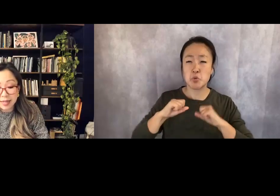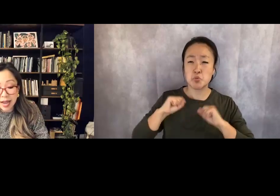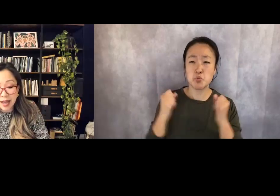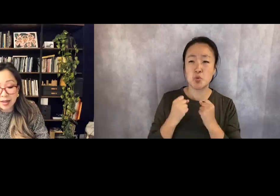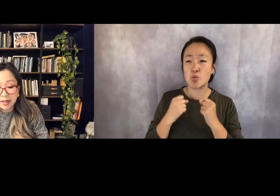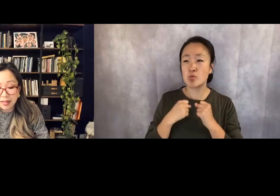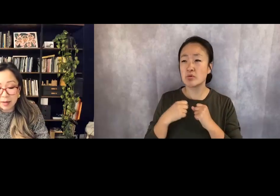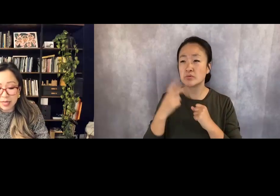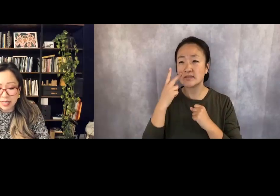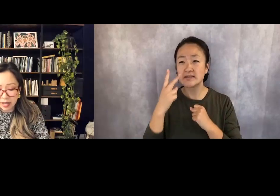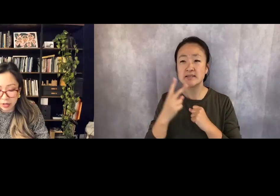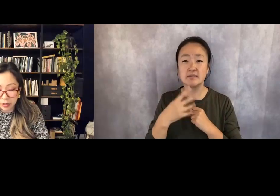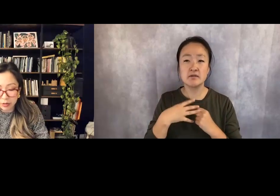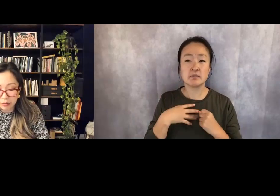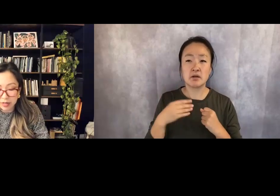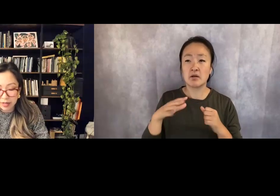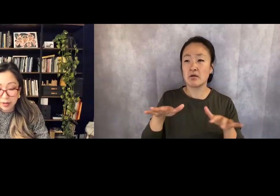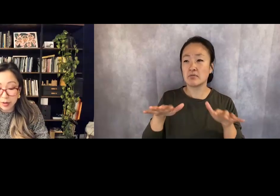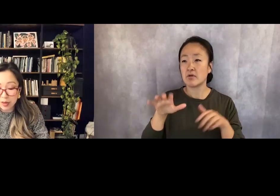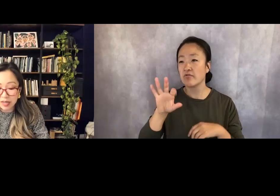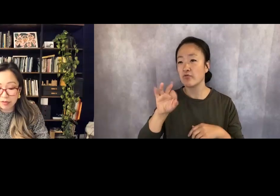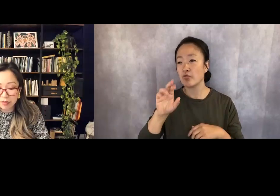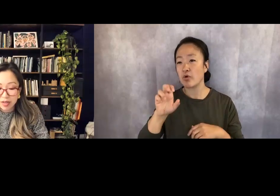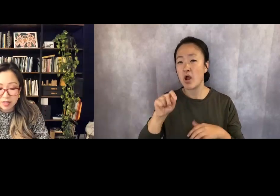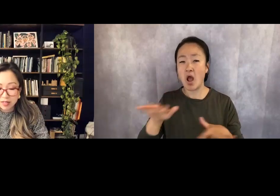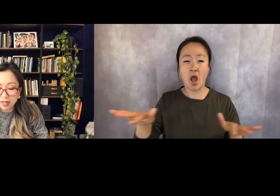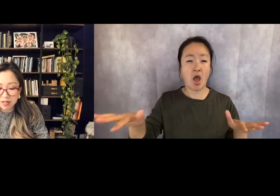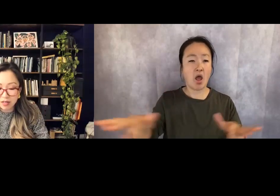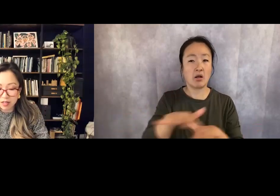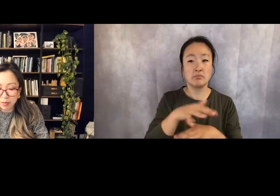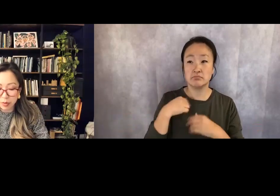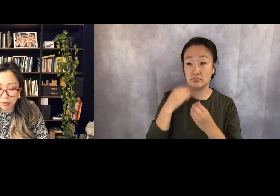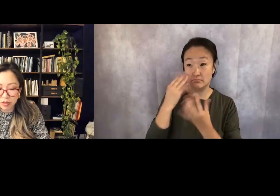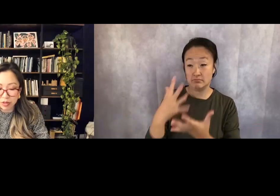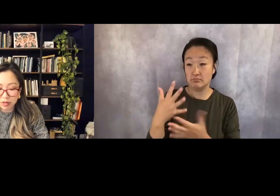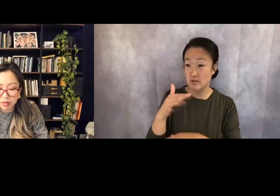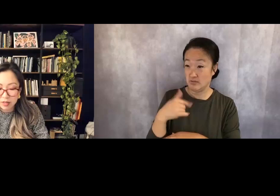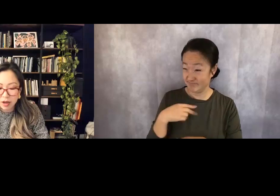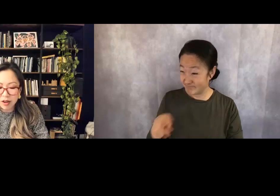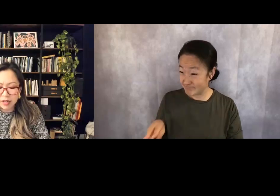Dad, let me tell you, the leaf stunned us both.